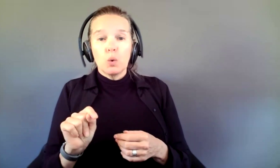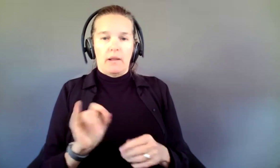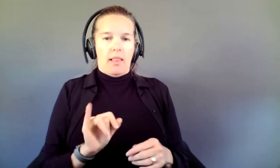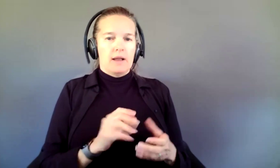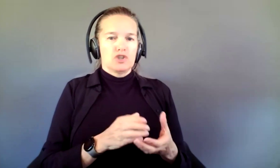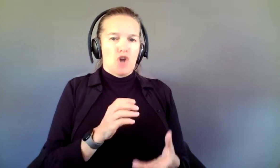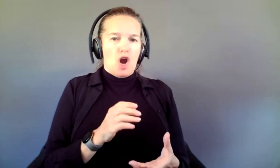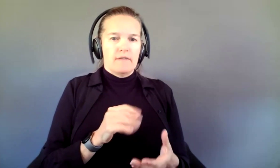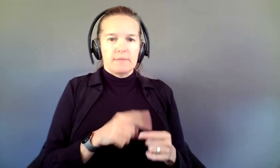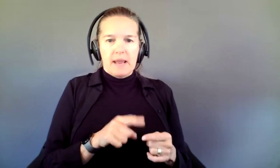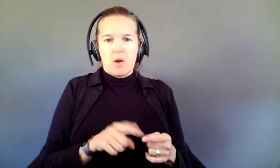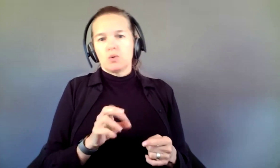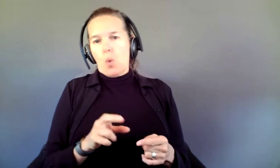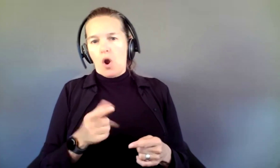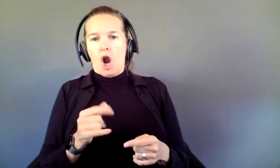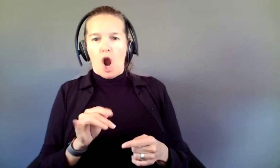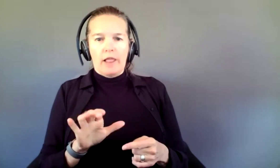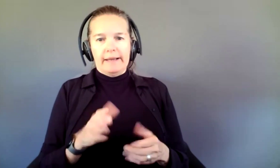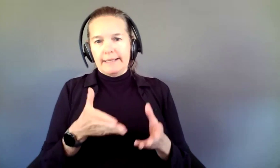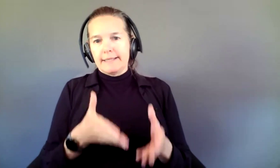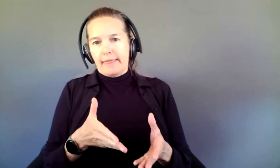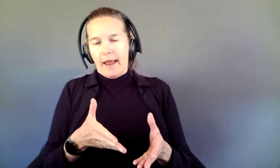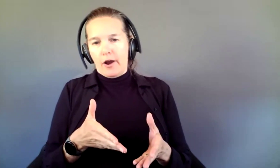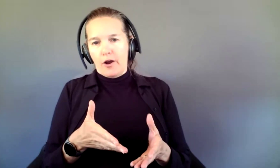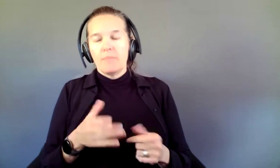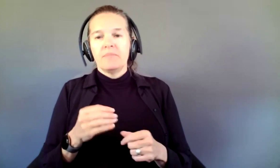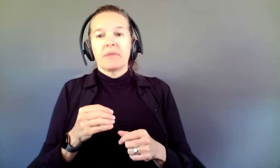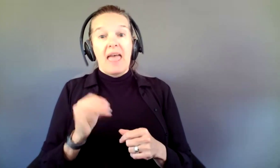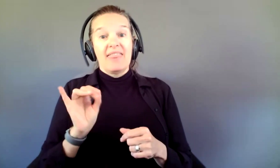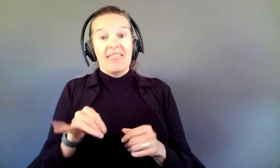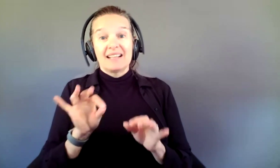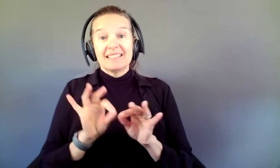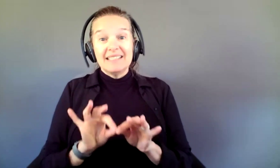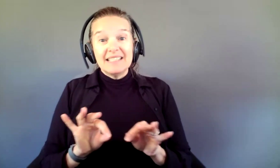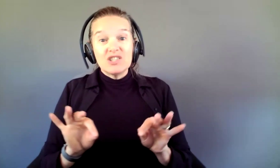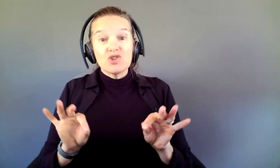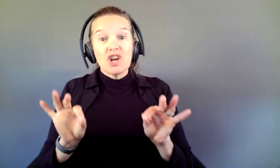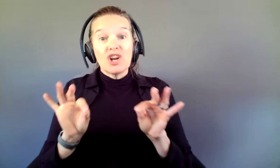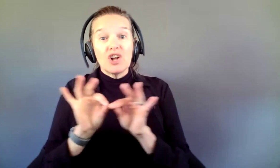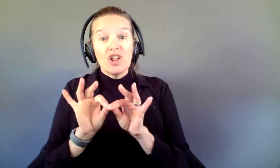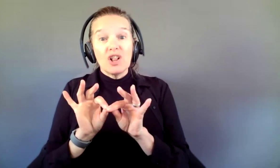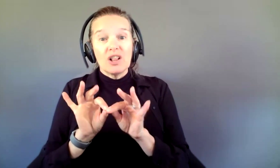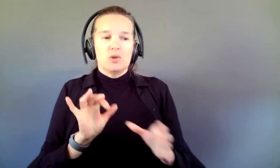is there and very much present and, in fact, integral to the dish you're serving me now,